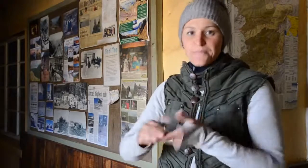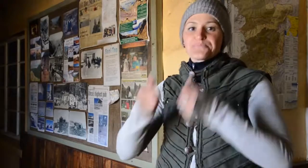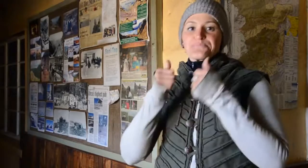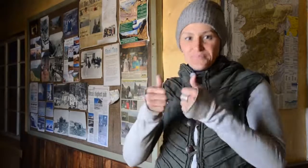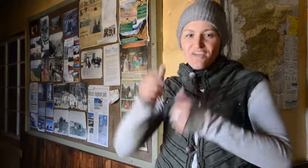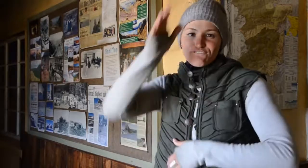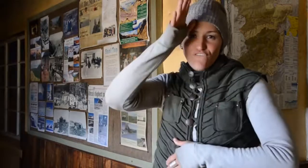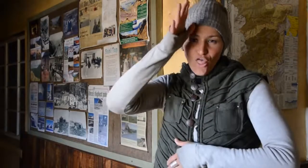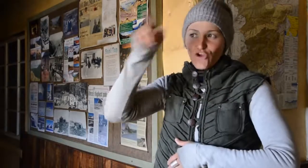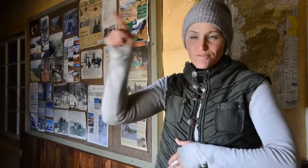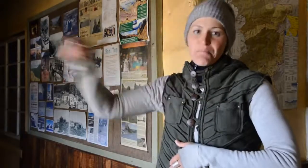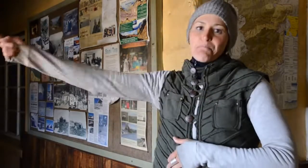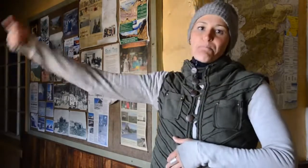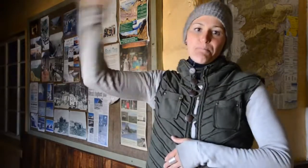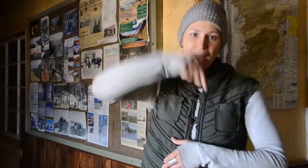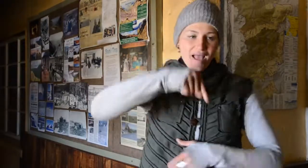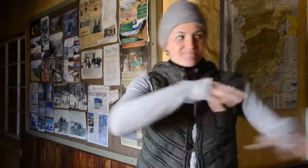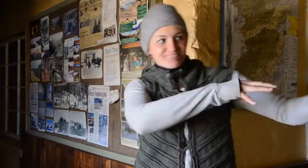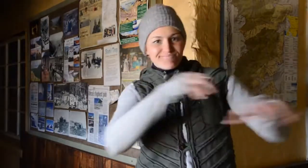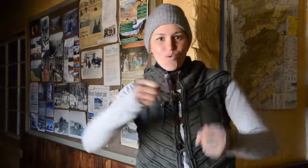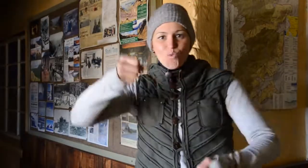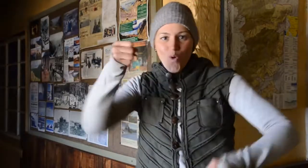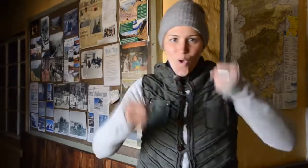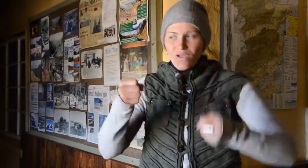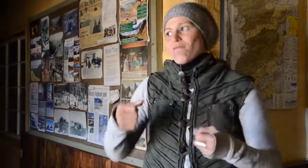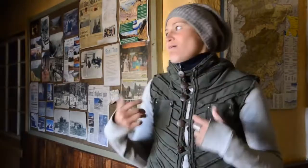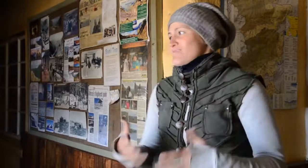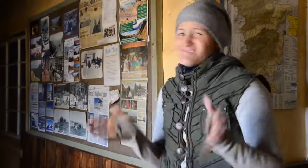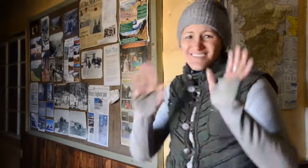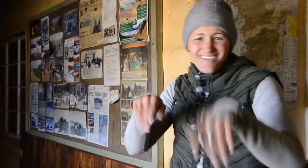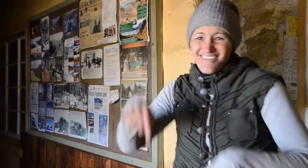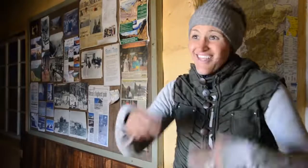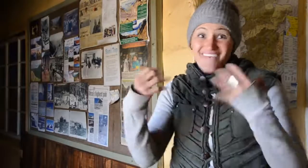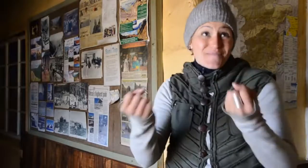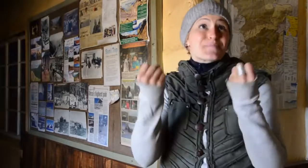and the fathers then came back to pick up their vehicles.